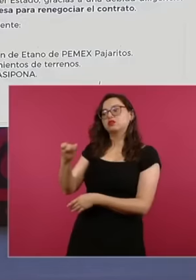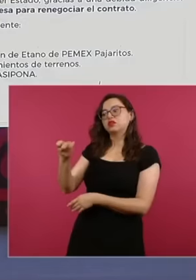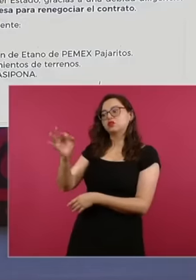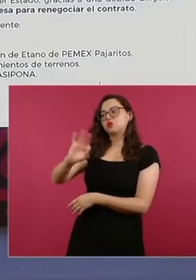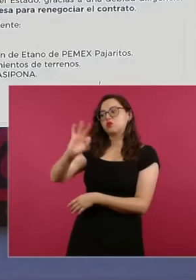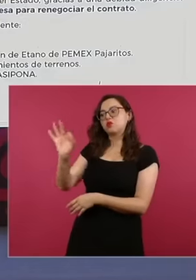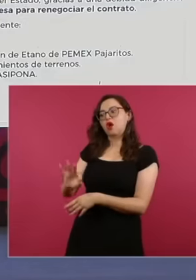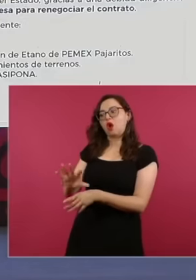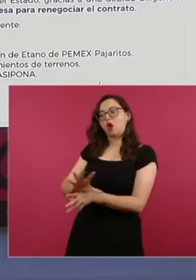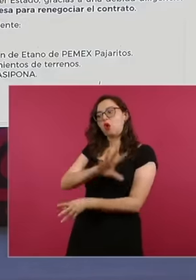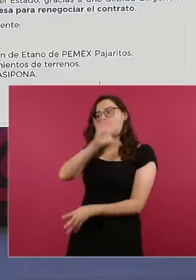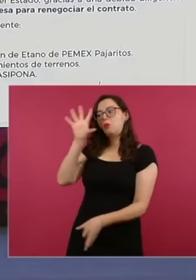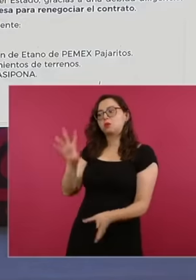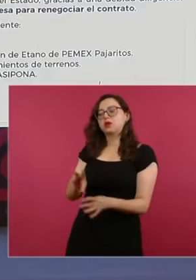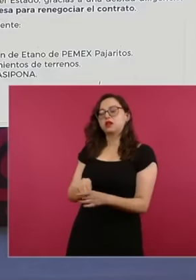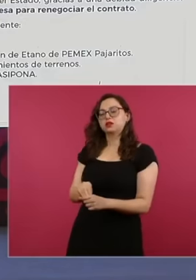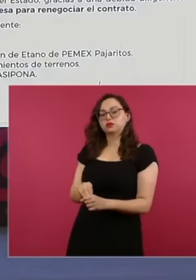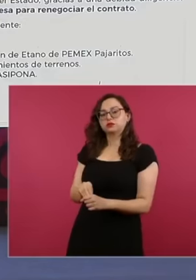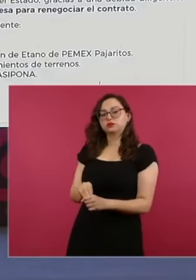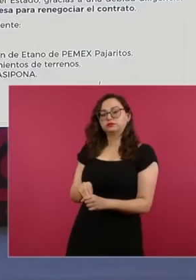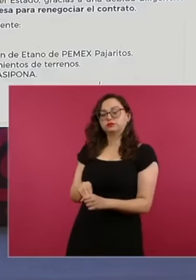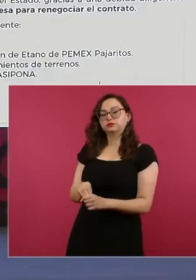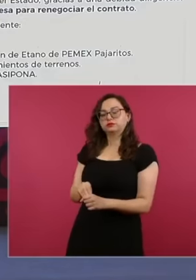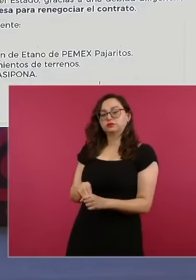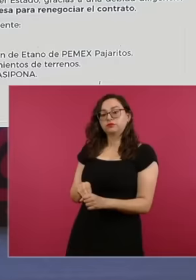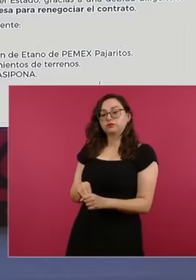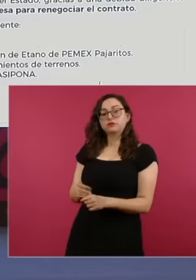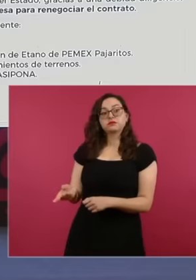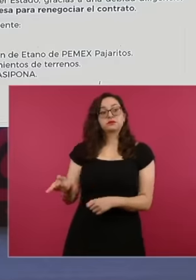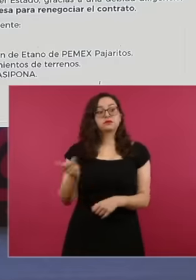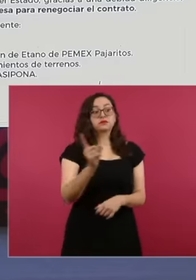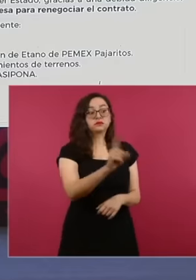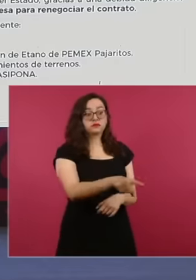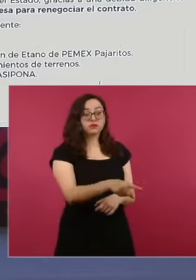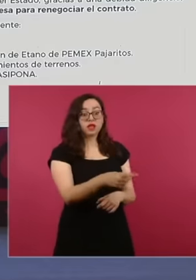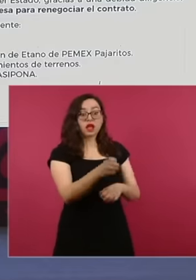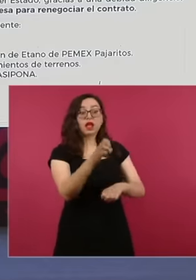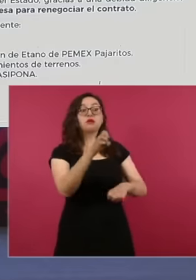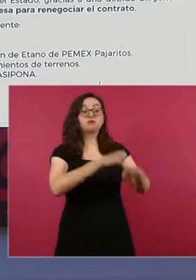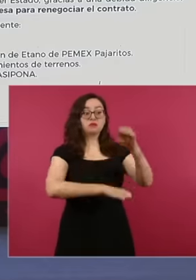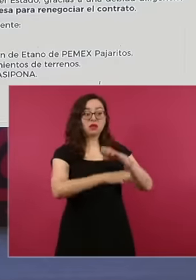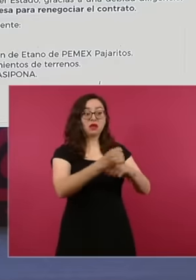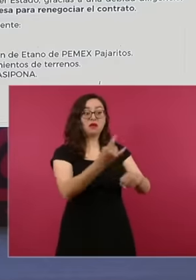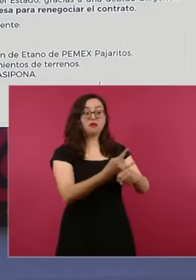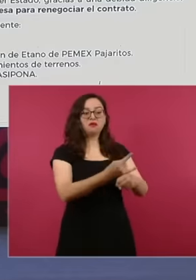market value price of ethane but if Braskin and Desa failed for some reason it would only